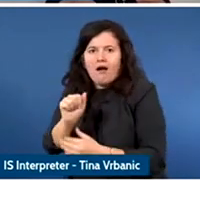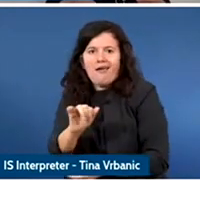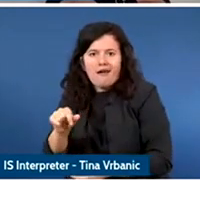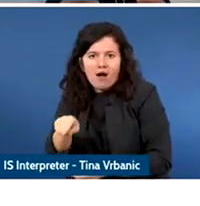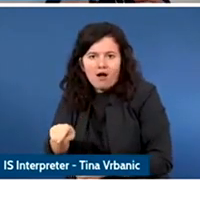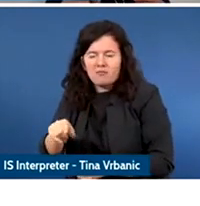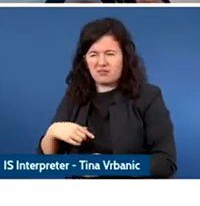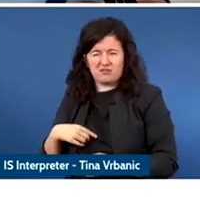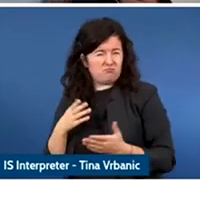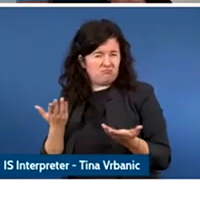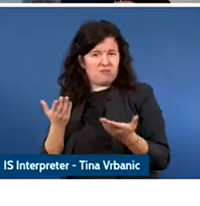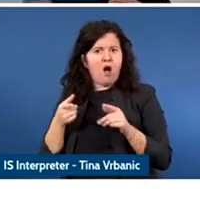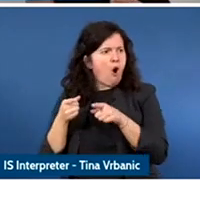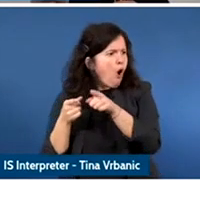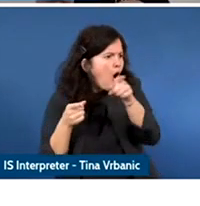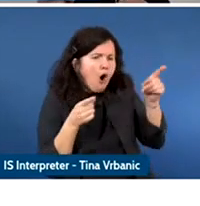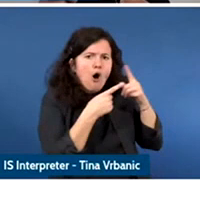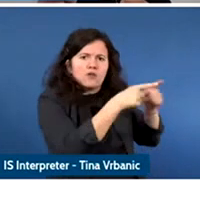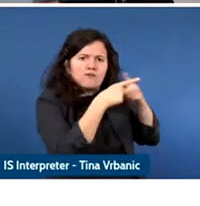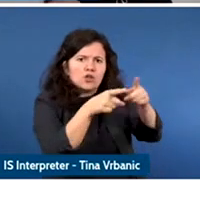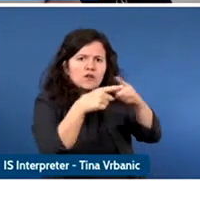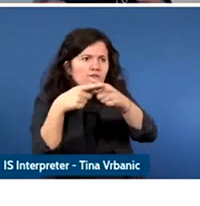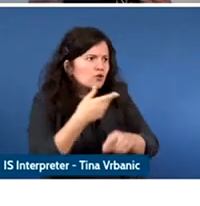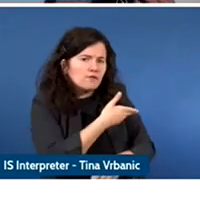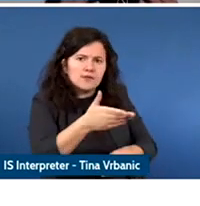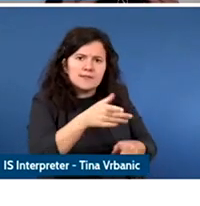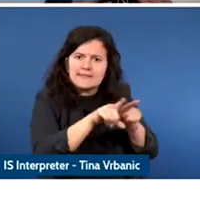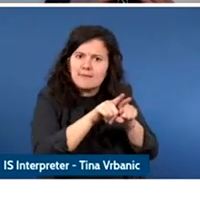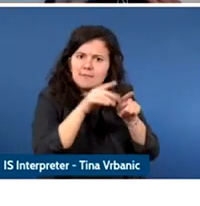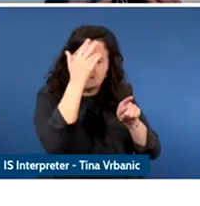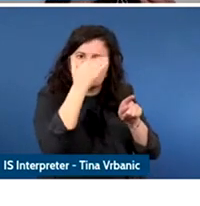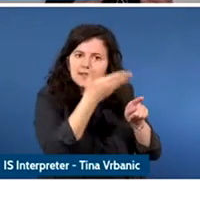technology will be doing and quite natural, because it's an early stage in